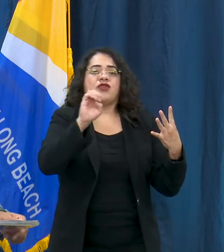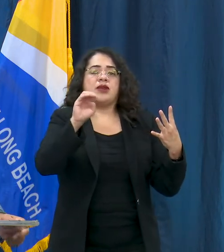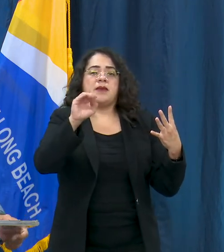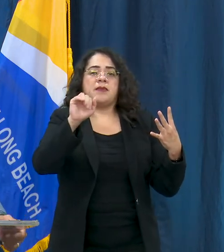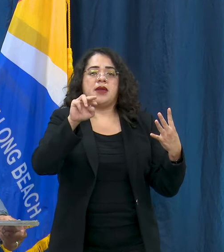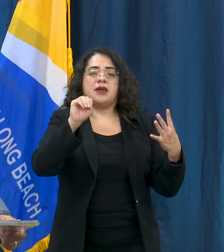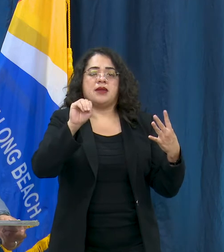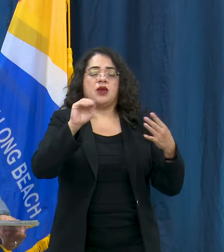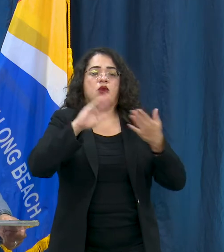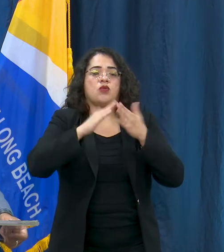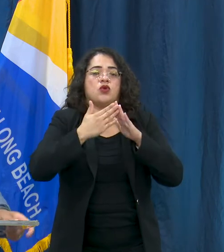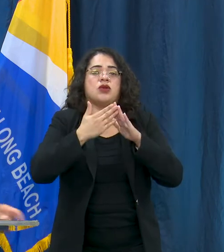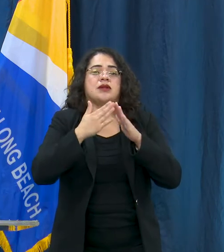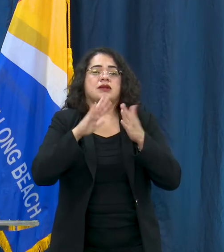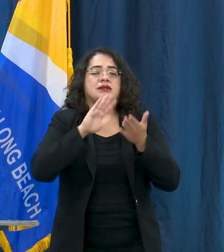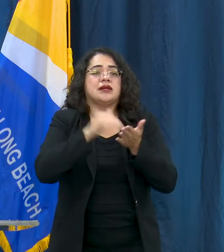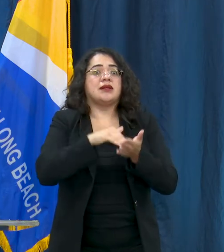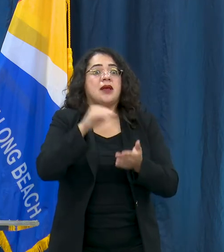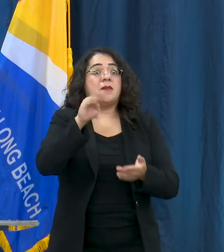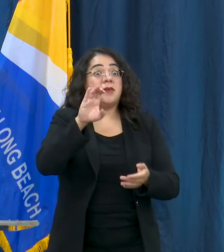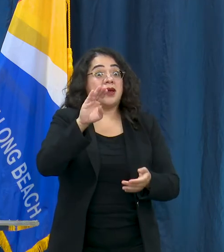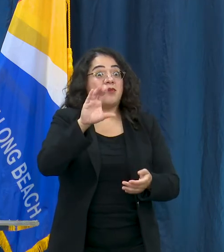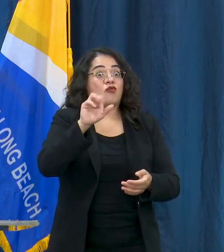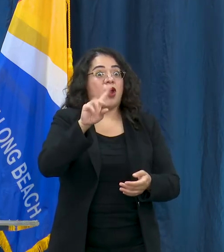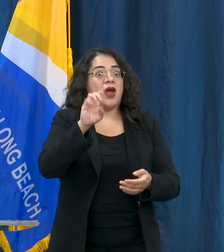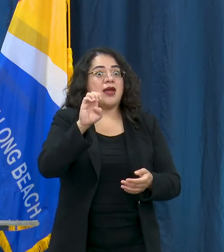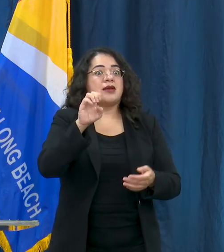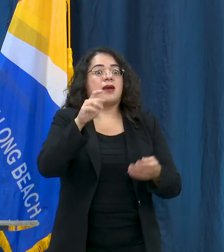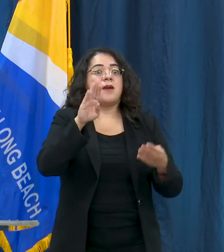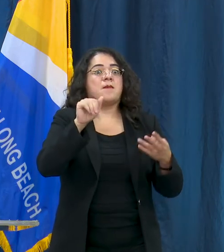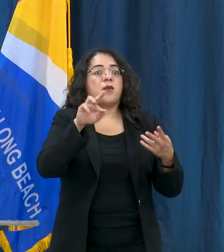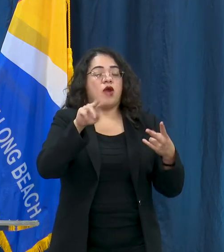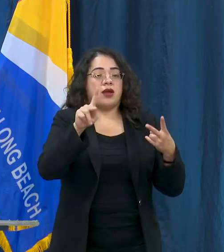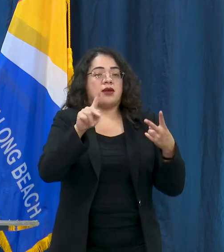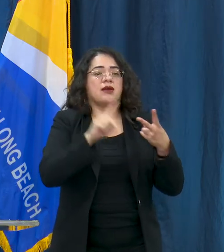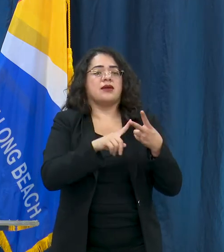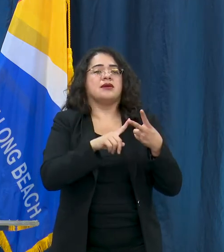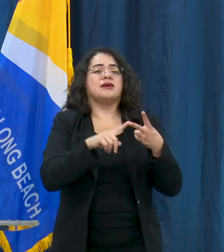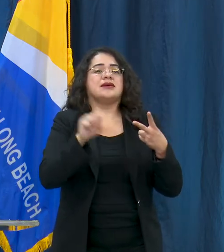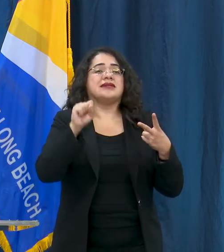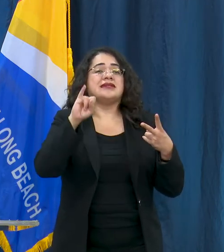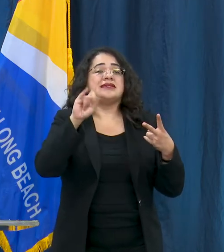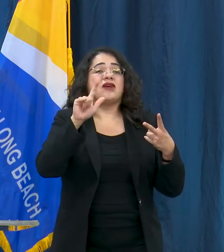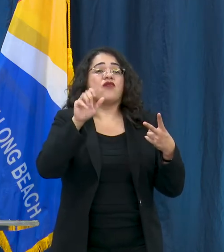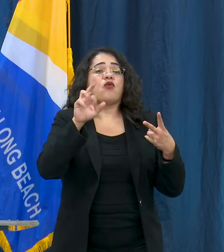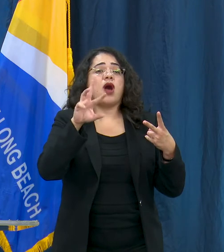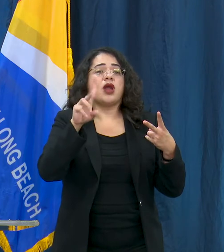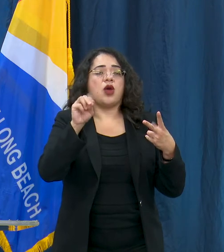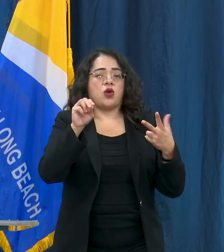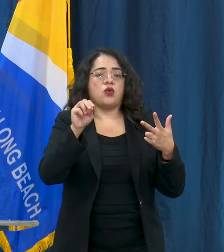Houghton Park, McBride Park, and Silverado and in addition, we will be launching our